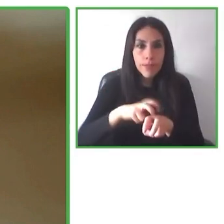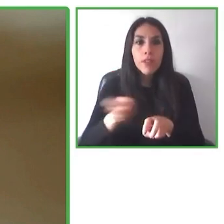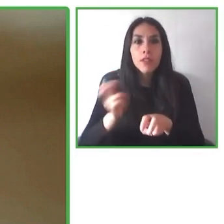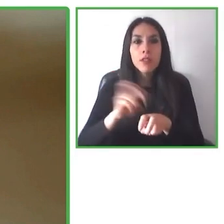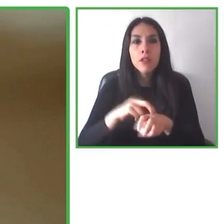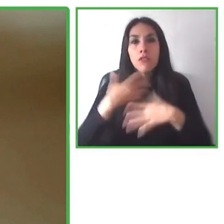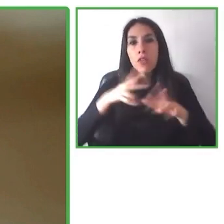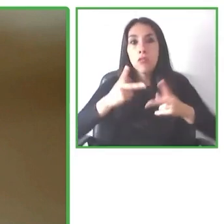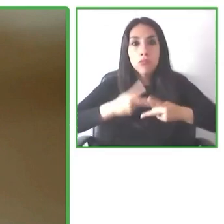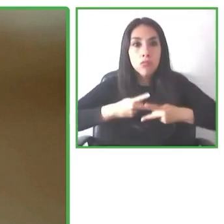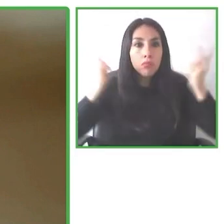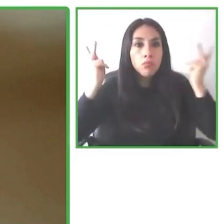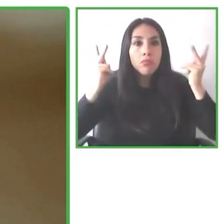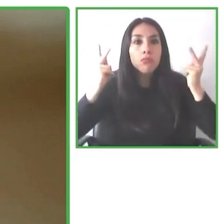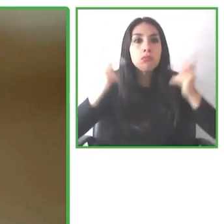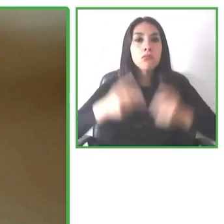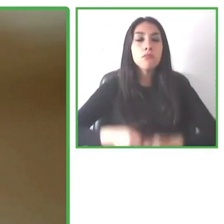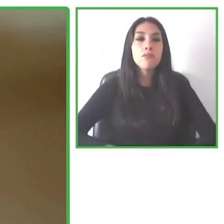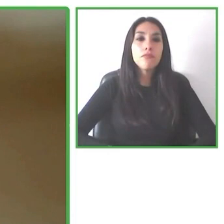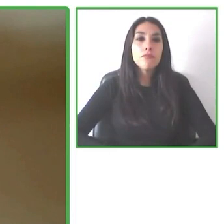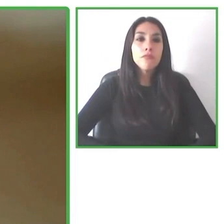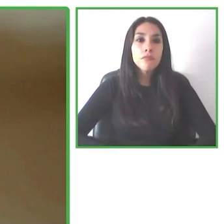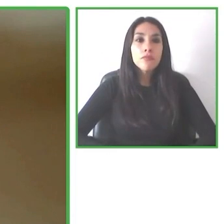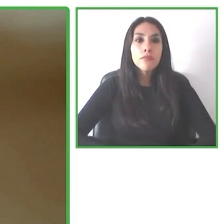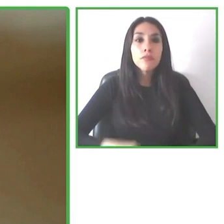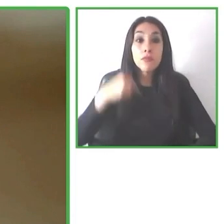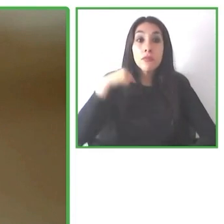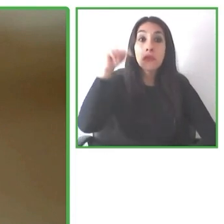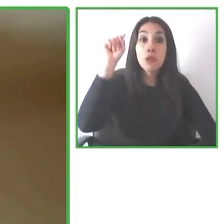and private transport at the destination city. So